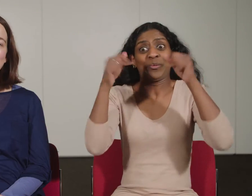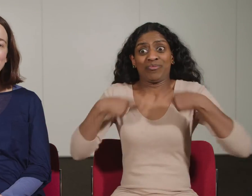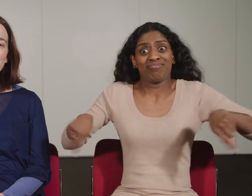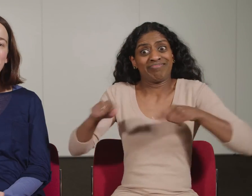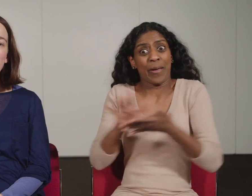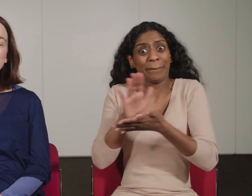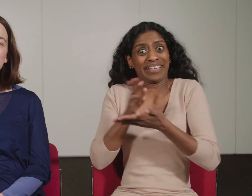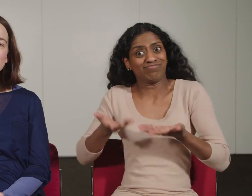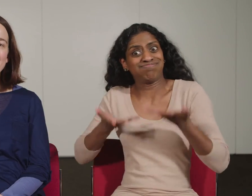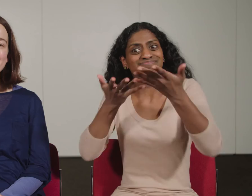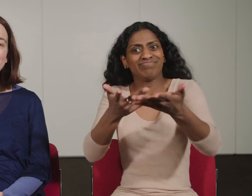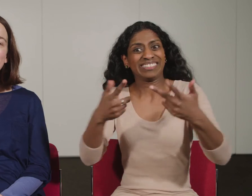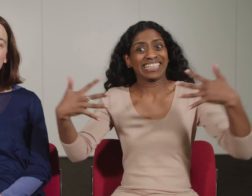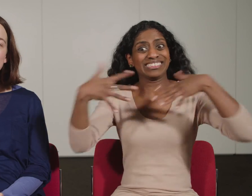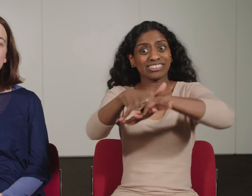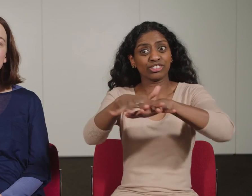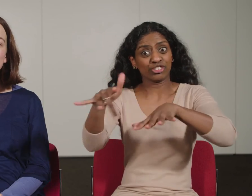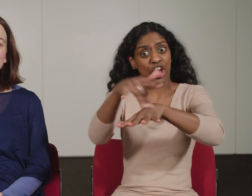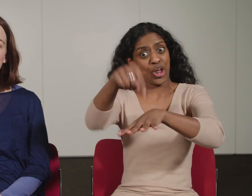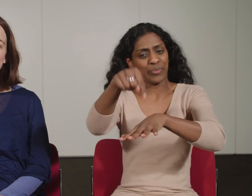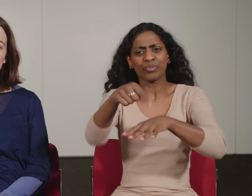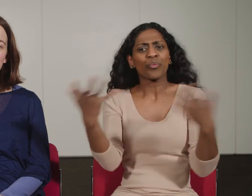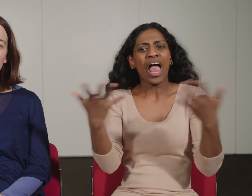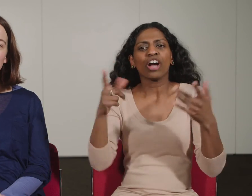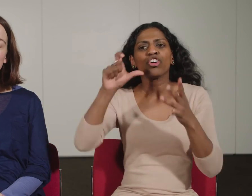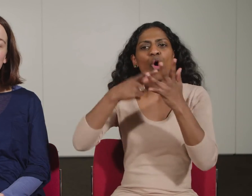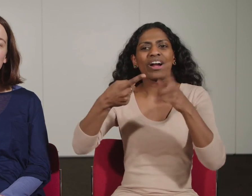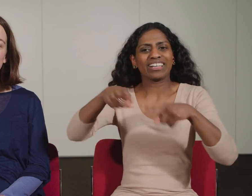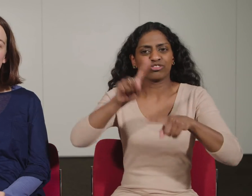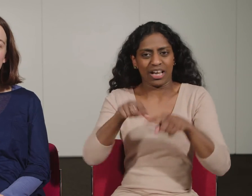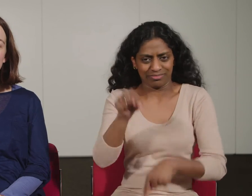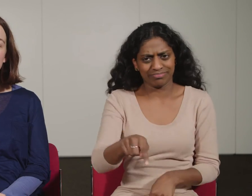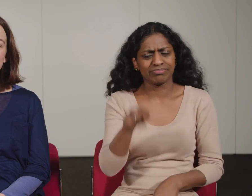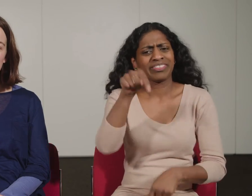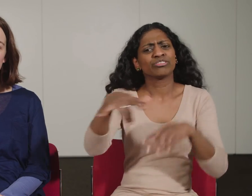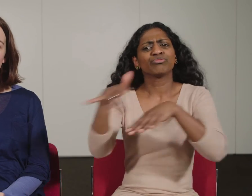Finally we are happy to present an inclusive and interactive show in our Corn Exchange